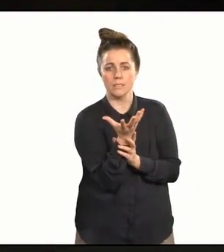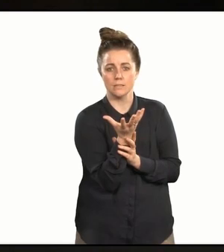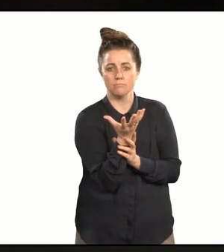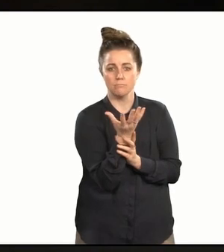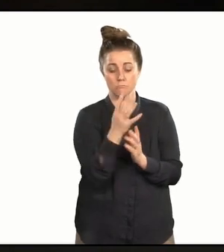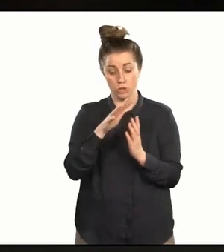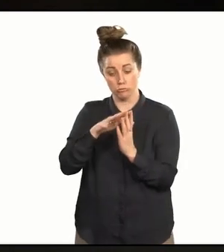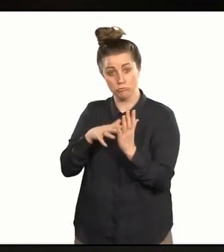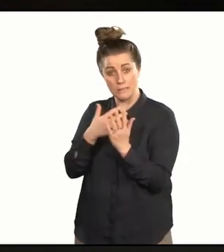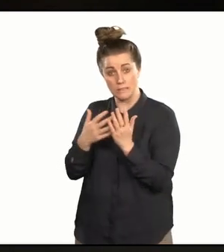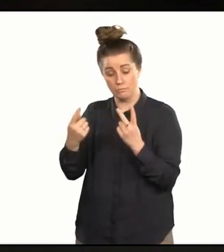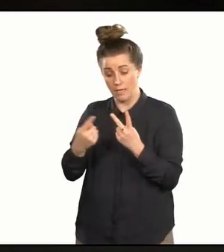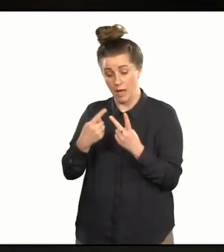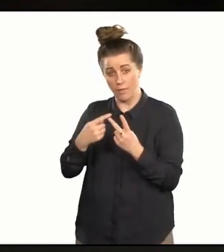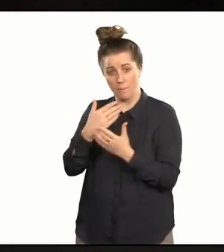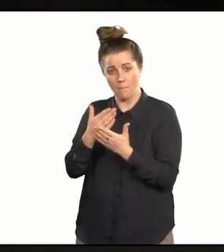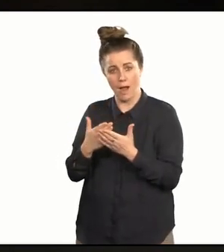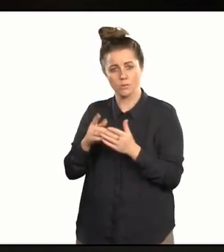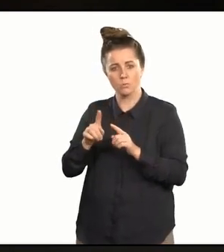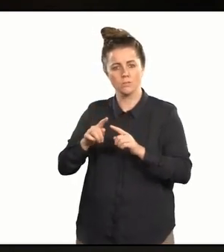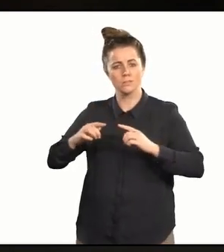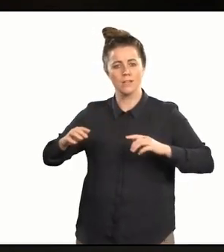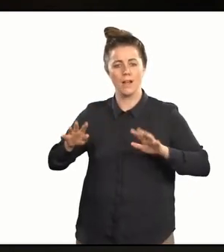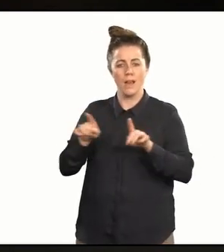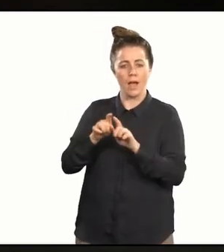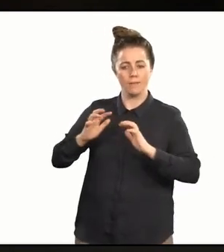This grid amongst other things is the field of